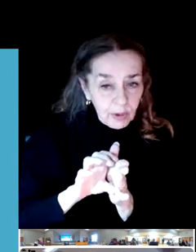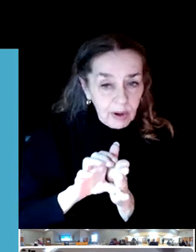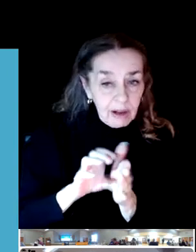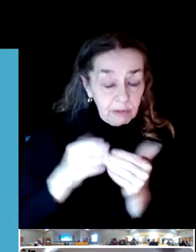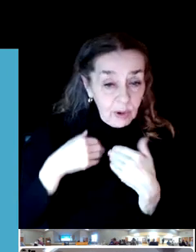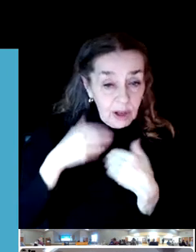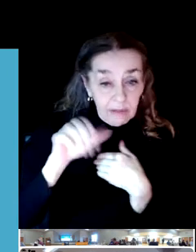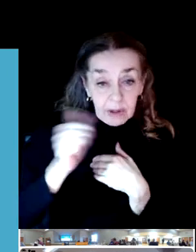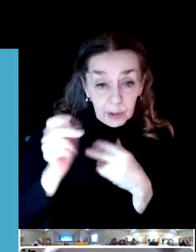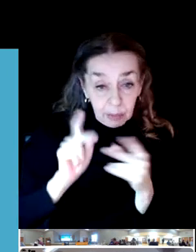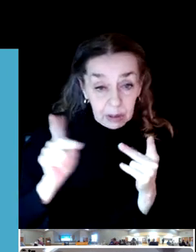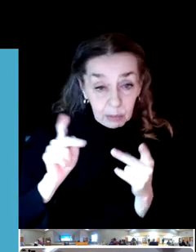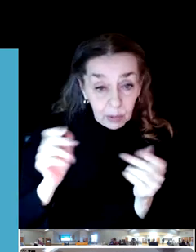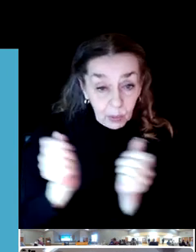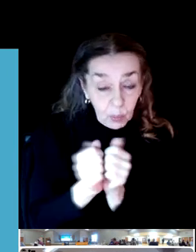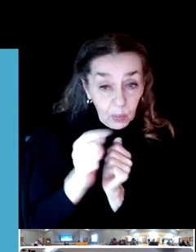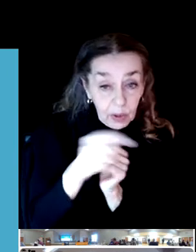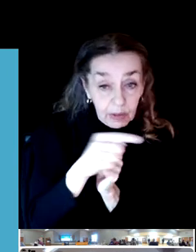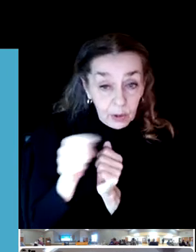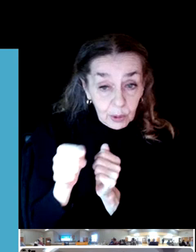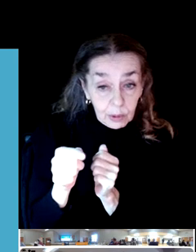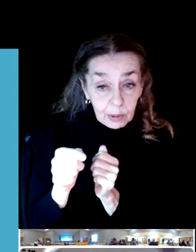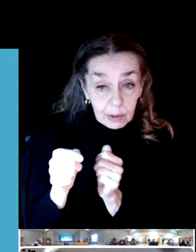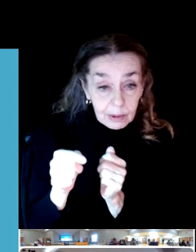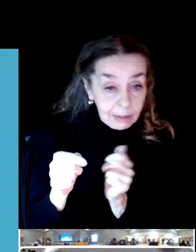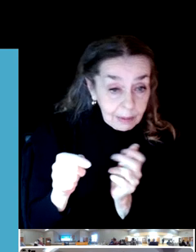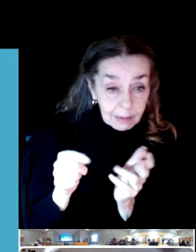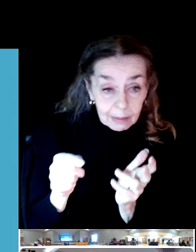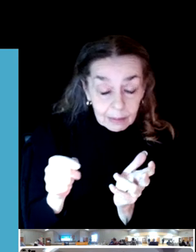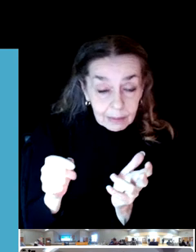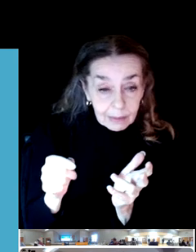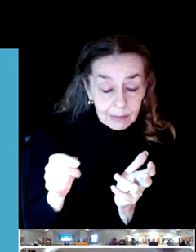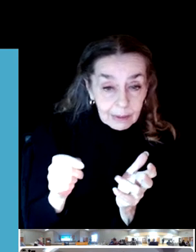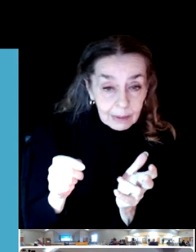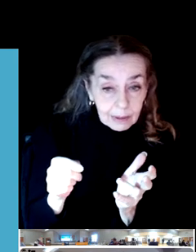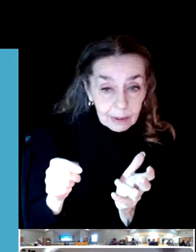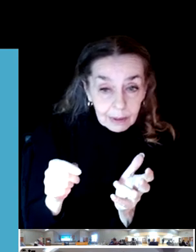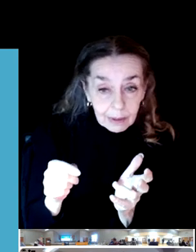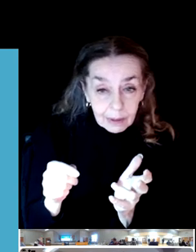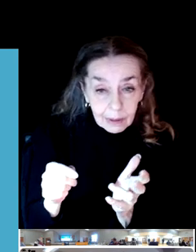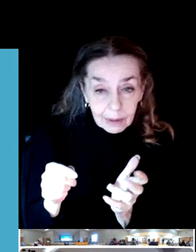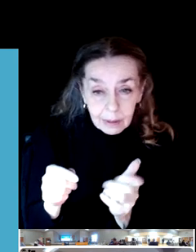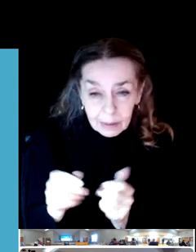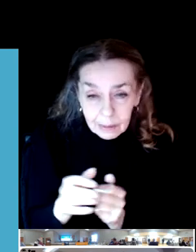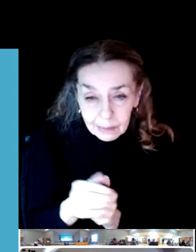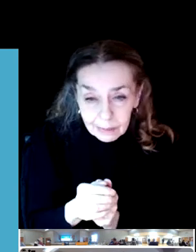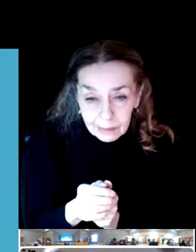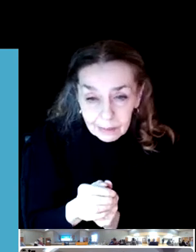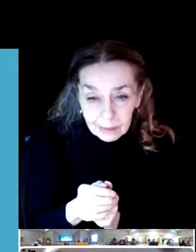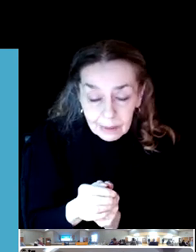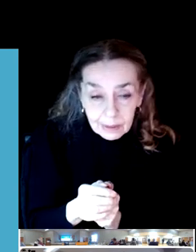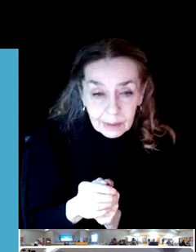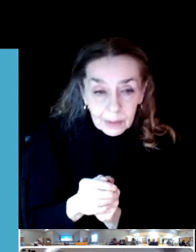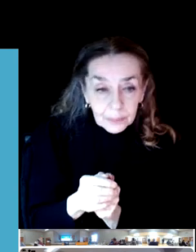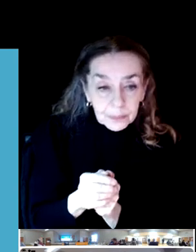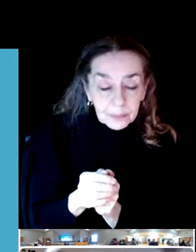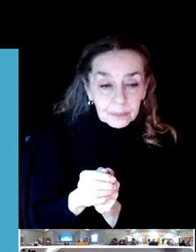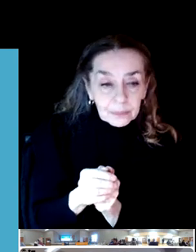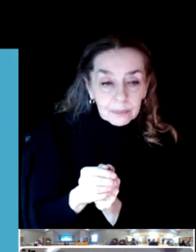OK great so what that's happening let's start with our question and answers. OK, we have one question from our in-person audience.